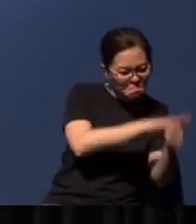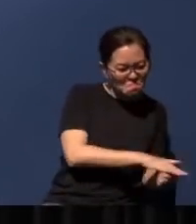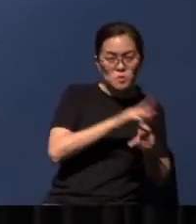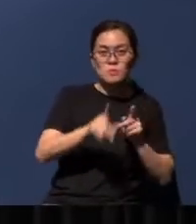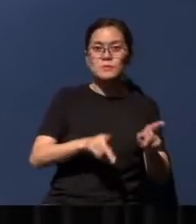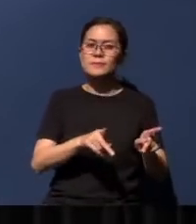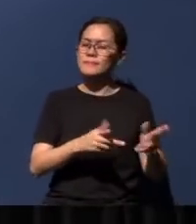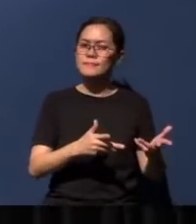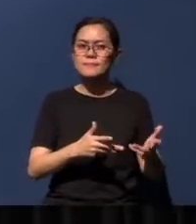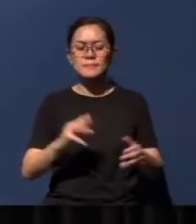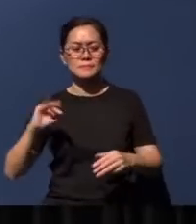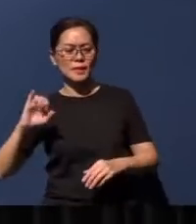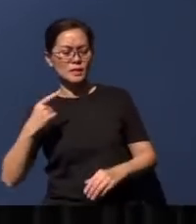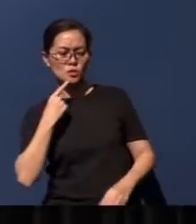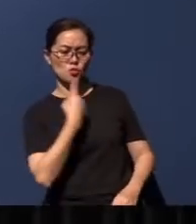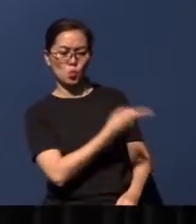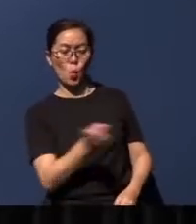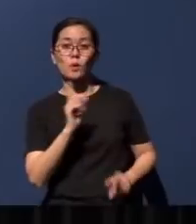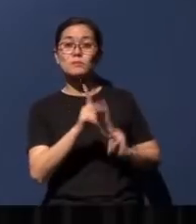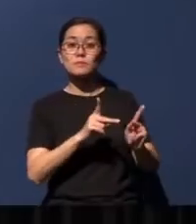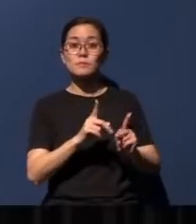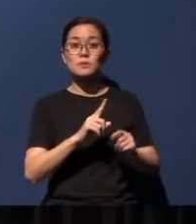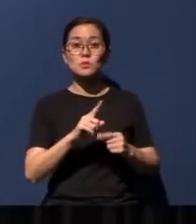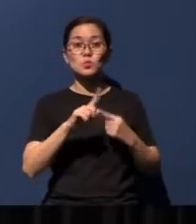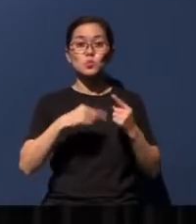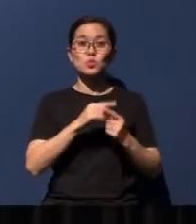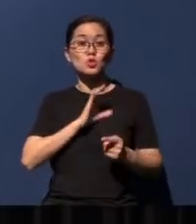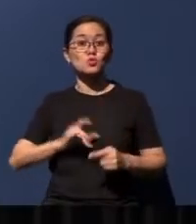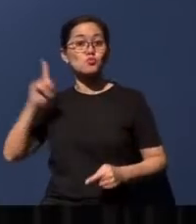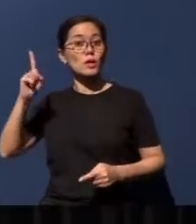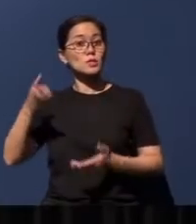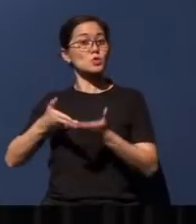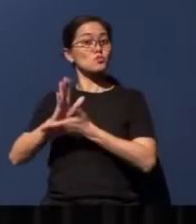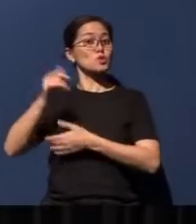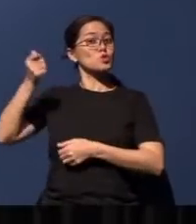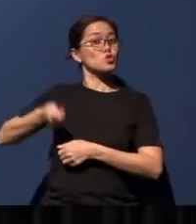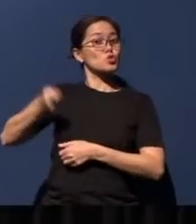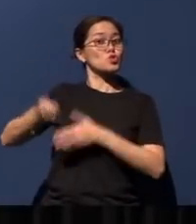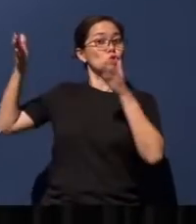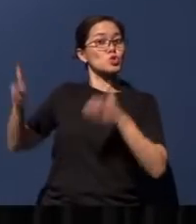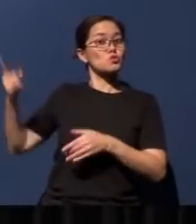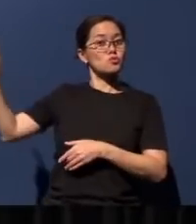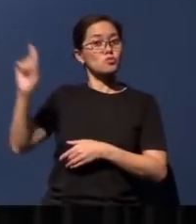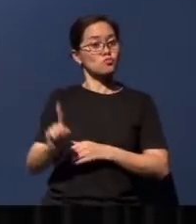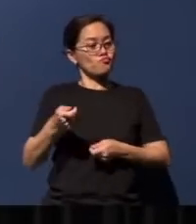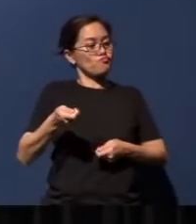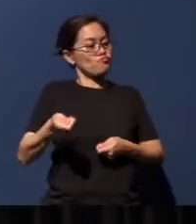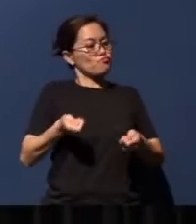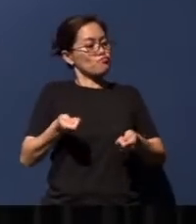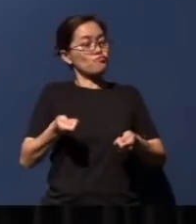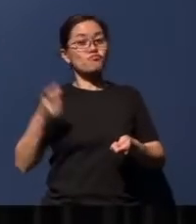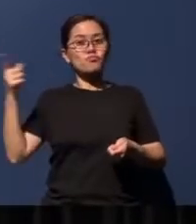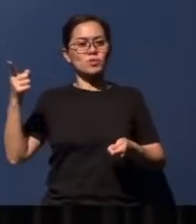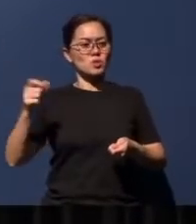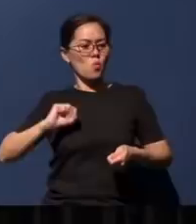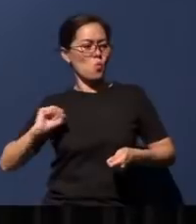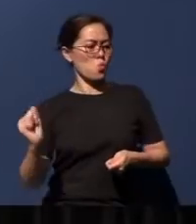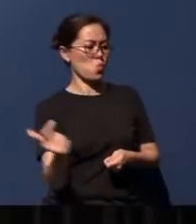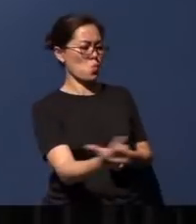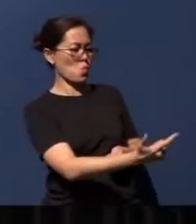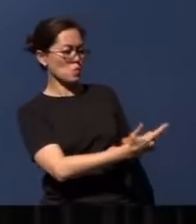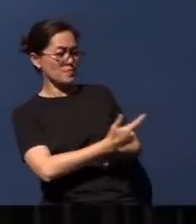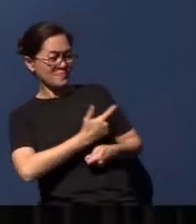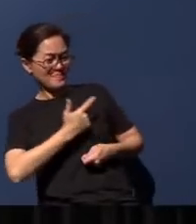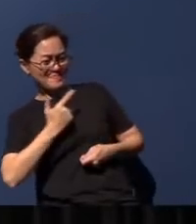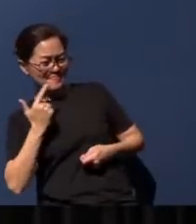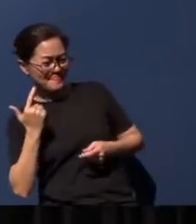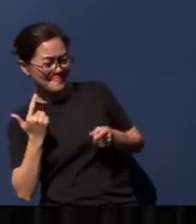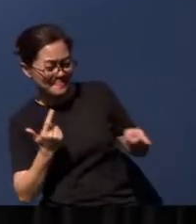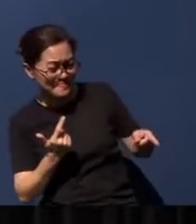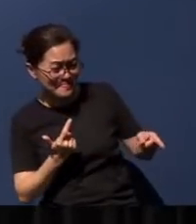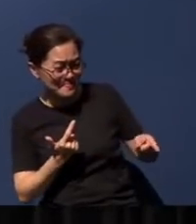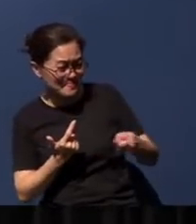told the people: when Christ the righteous Judge is ruling, He will put an end to all these injustices.